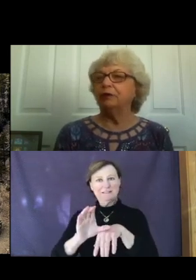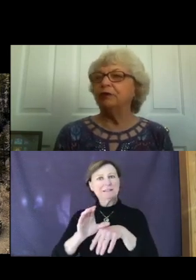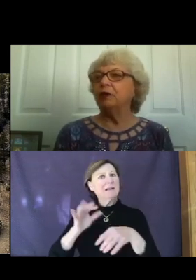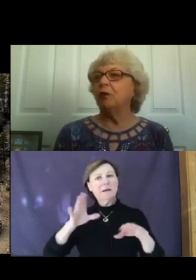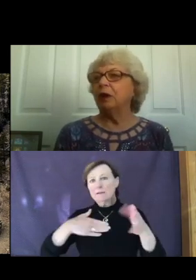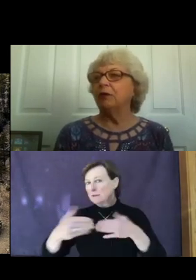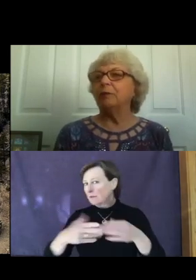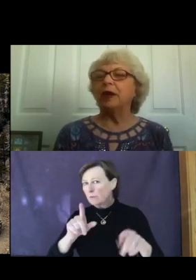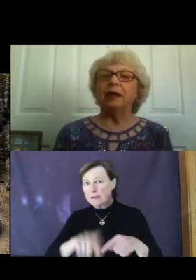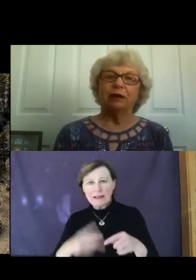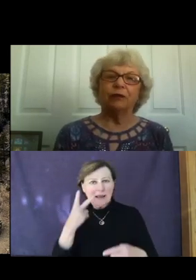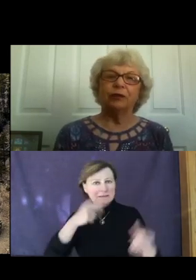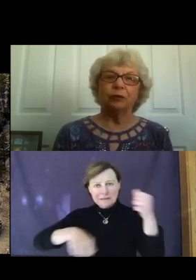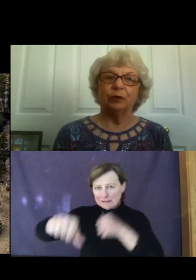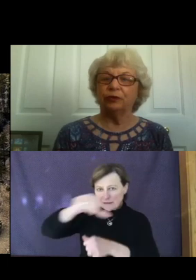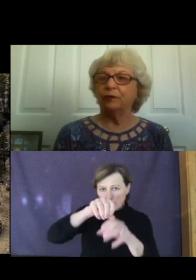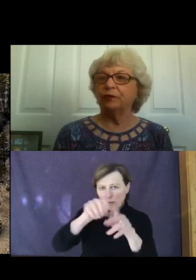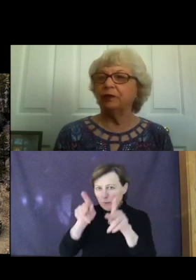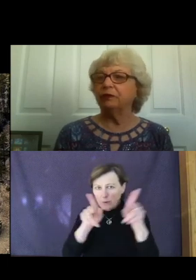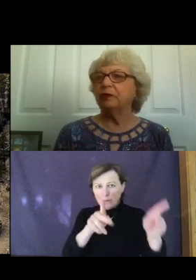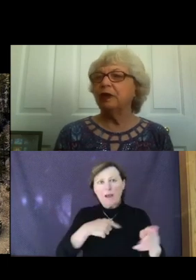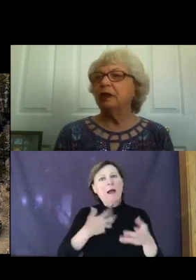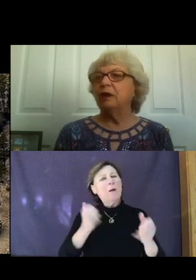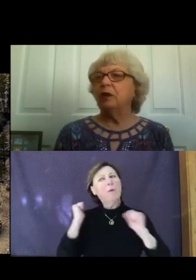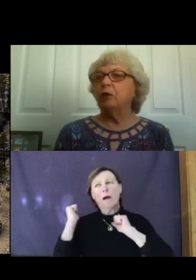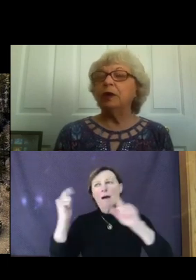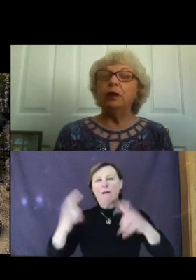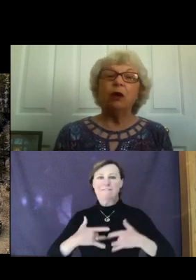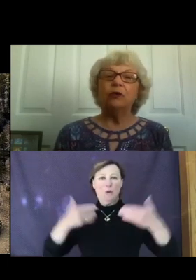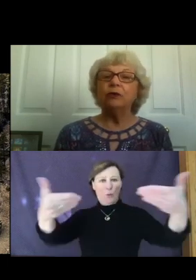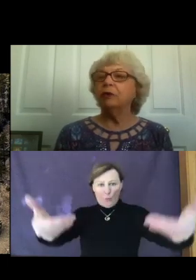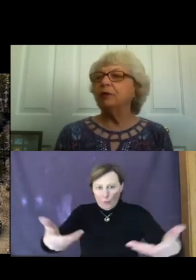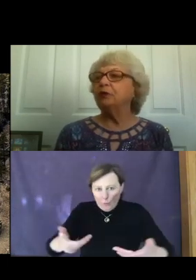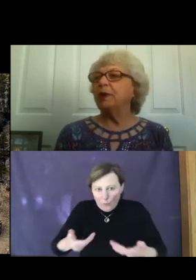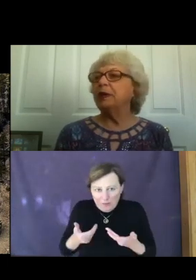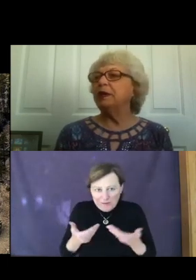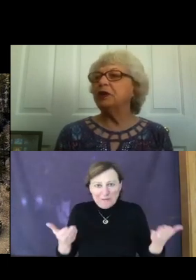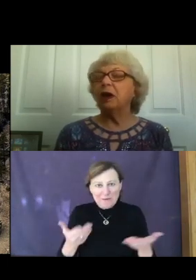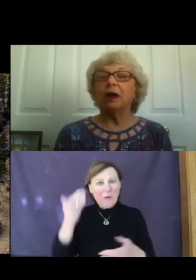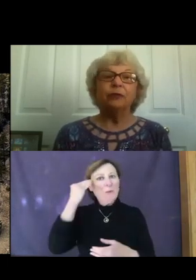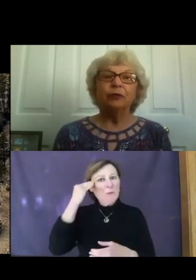feel welcome at our virtual services. We know you could be spending time doing